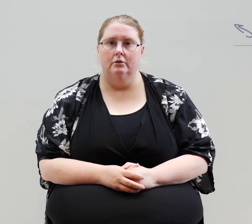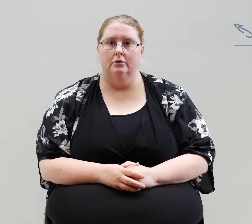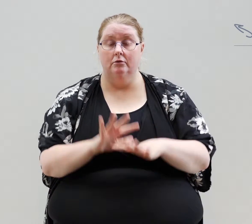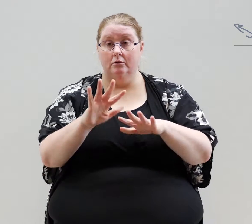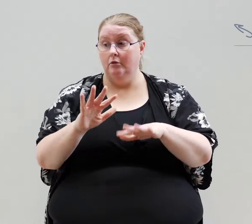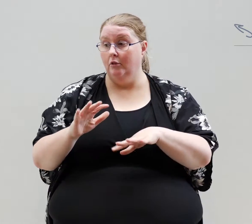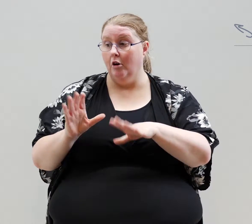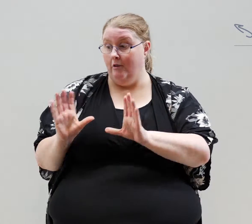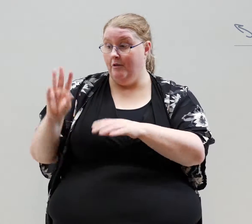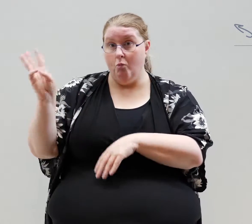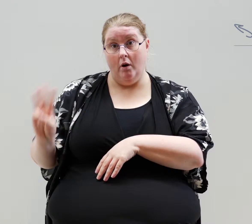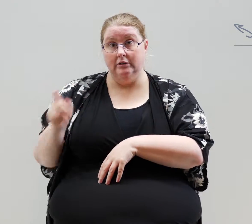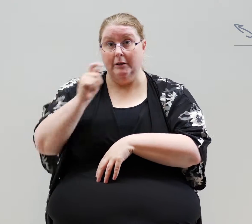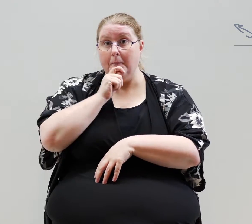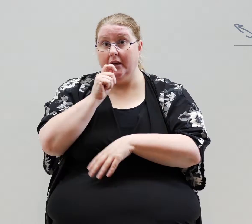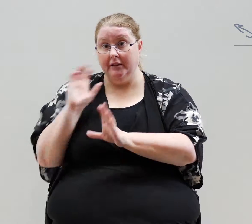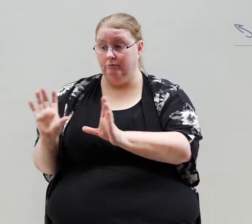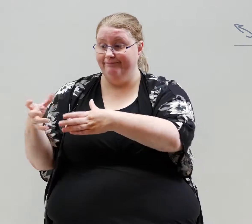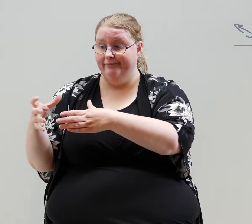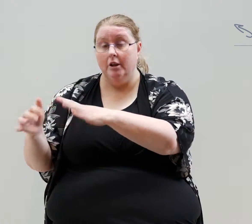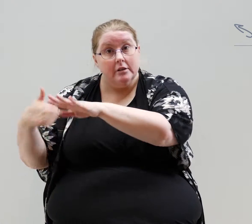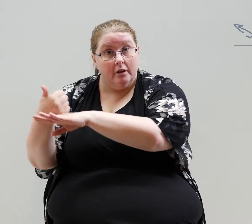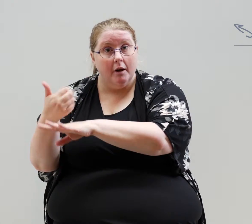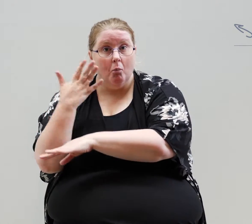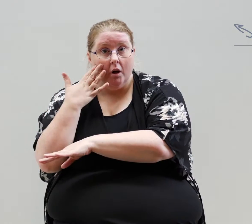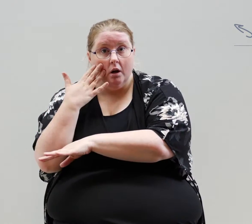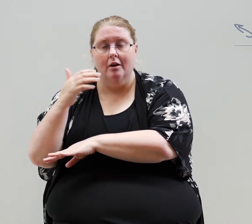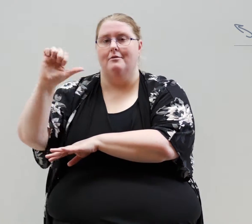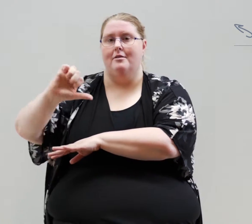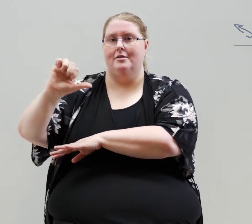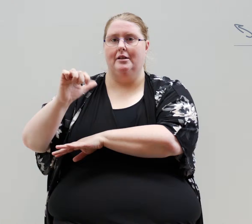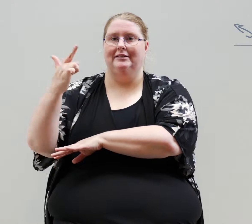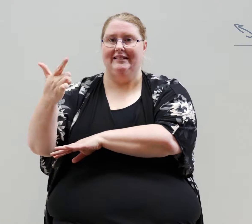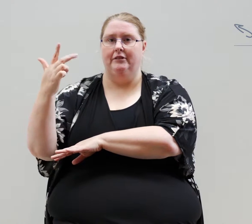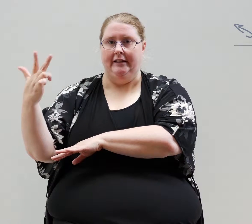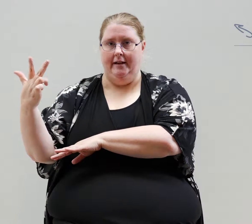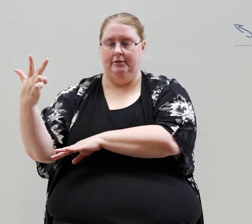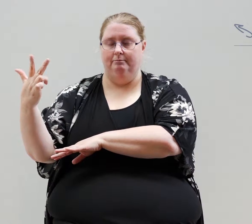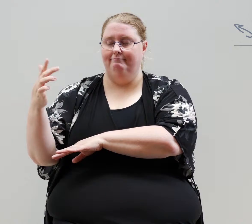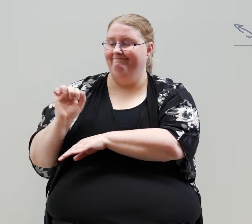Established in 1978